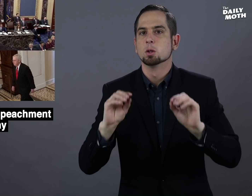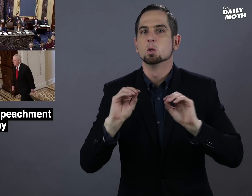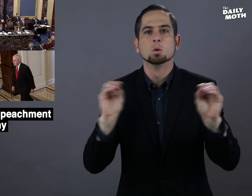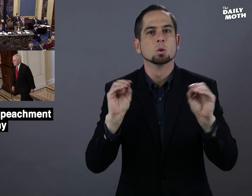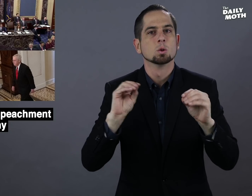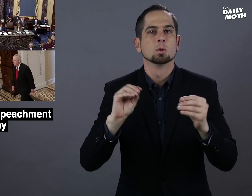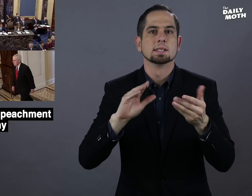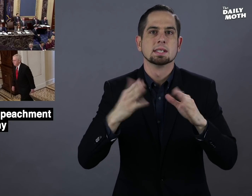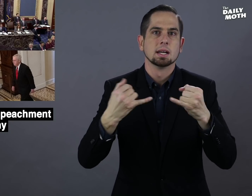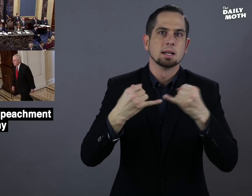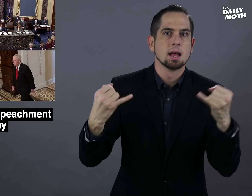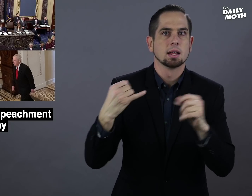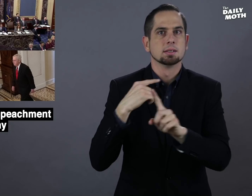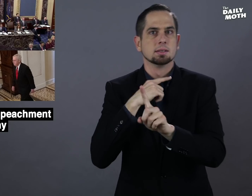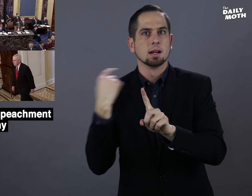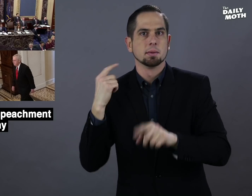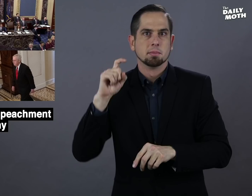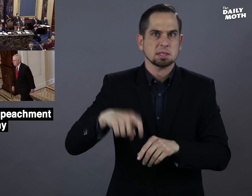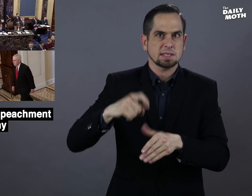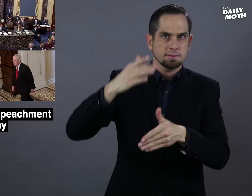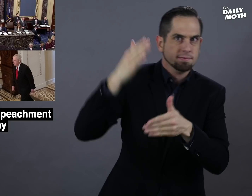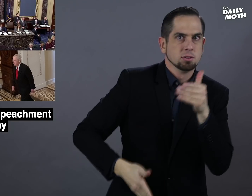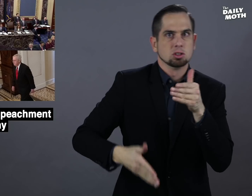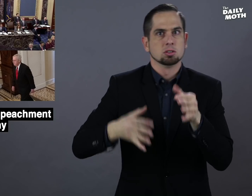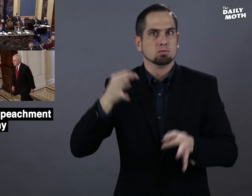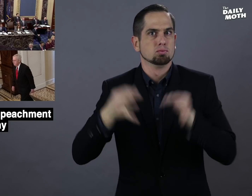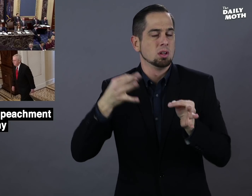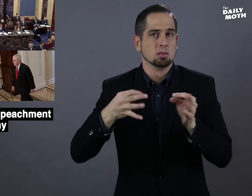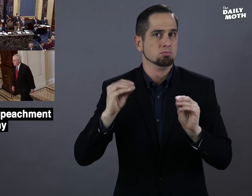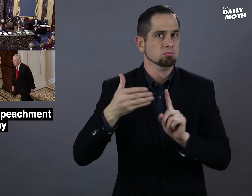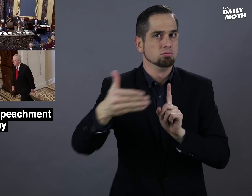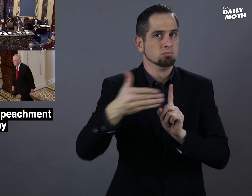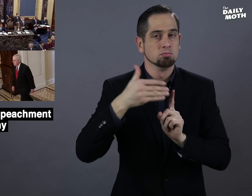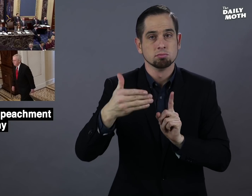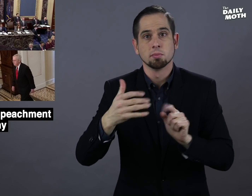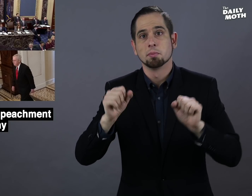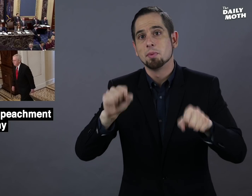There is no deadline to finish the trial.